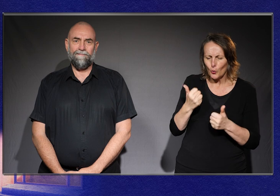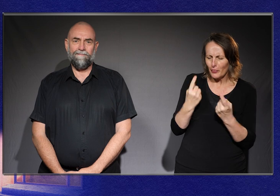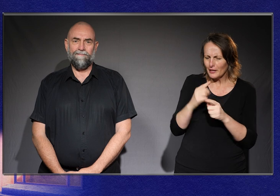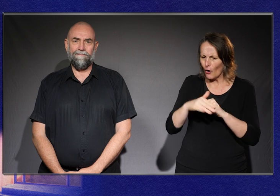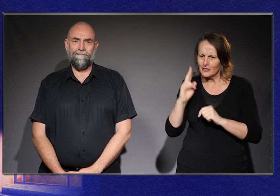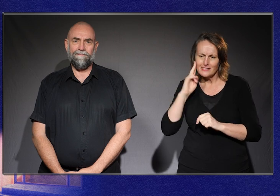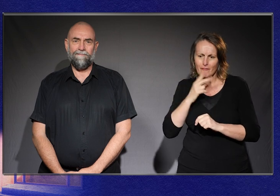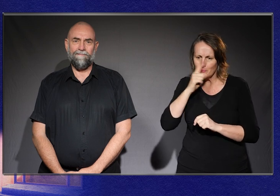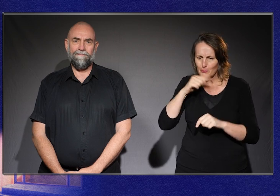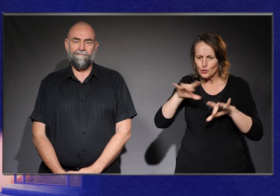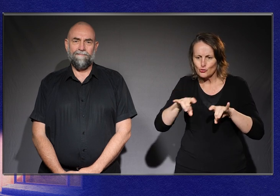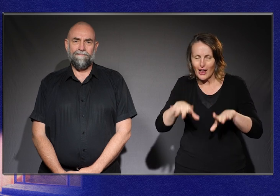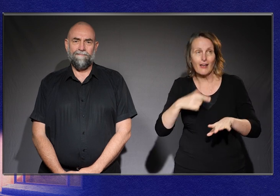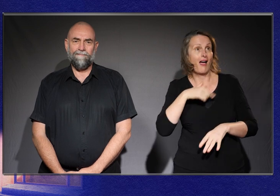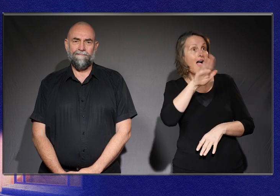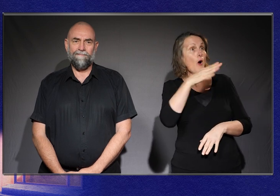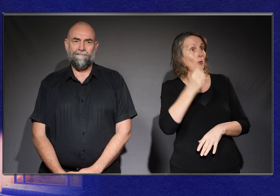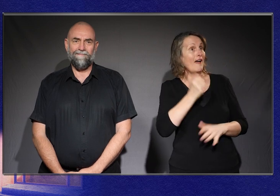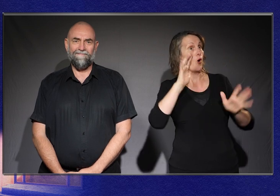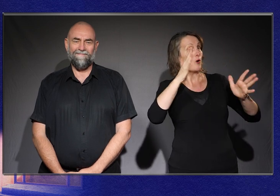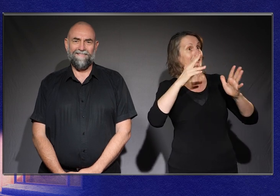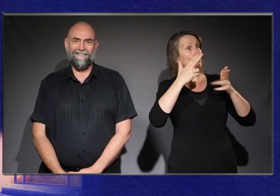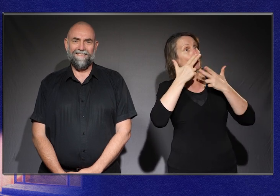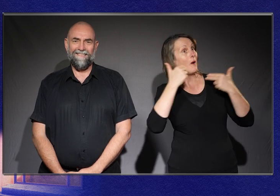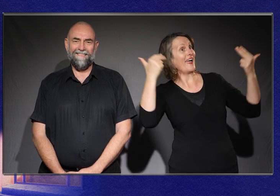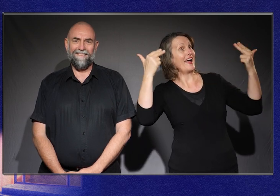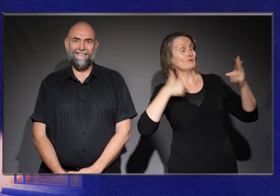We have Auslan choirs where we sing with our hands!